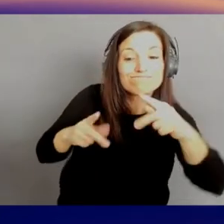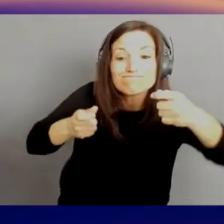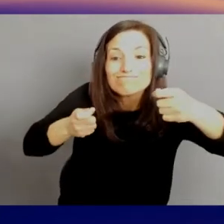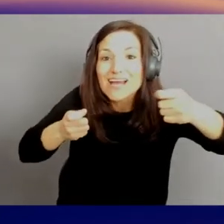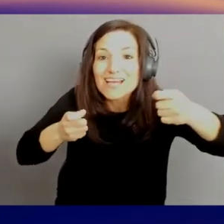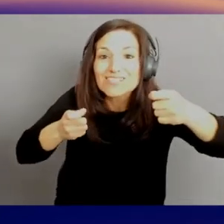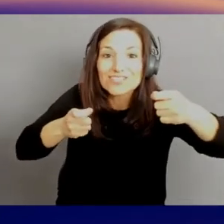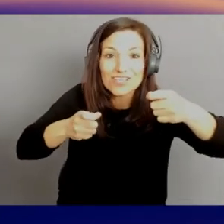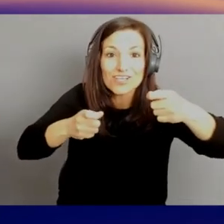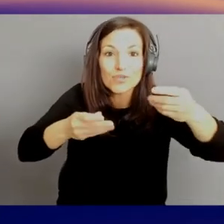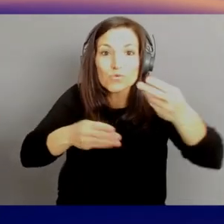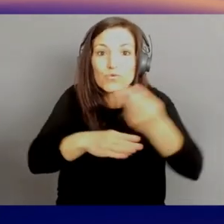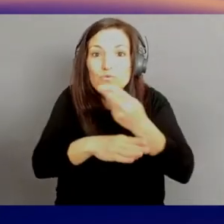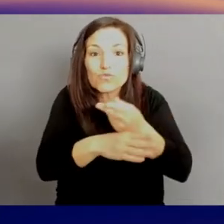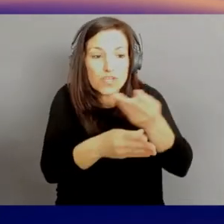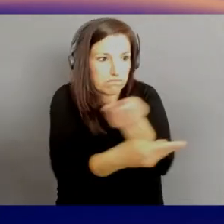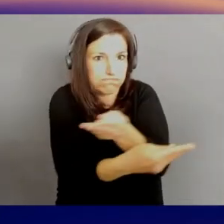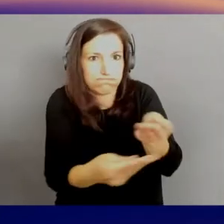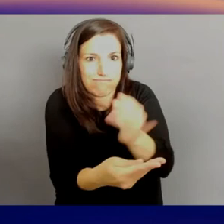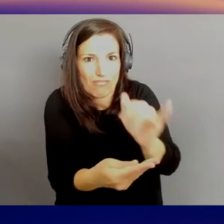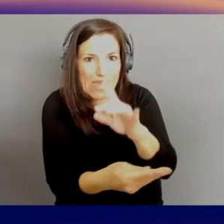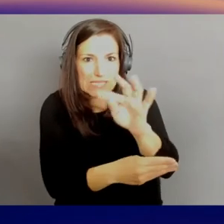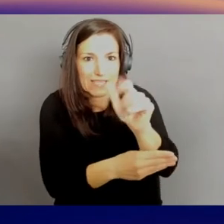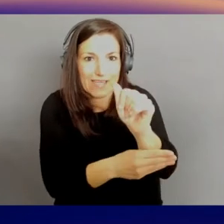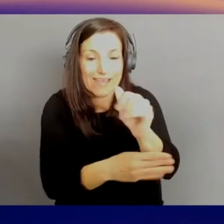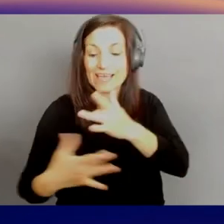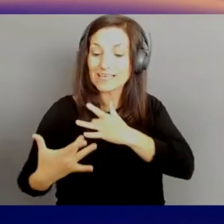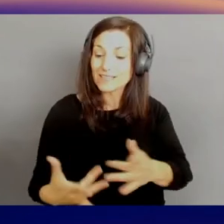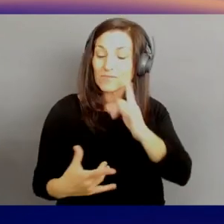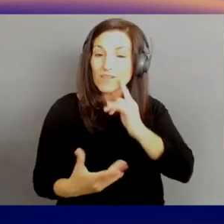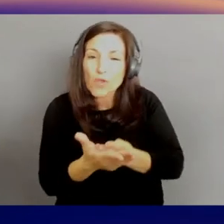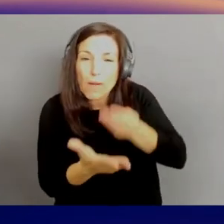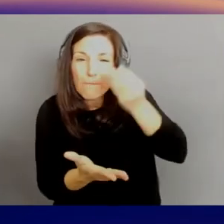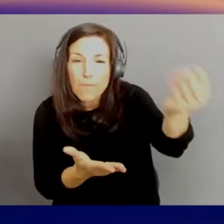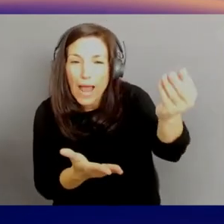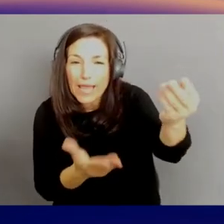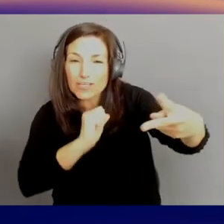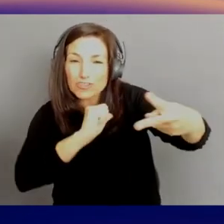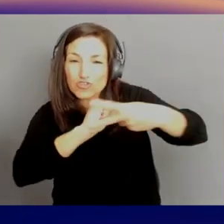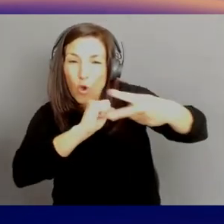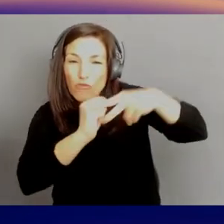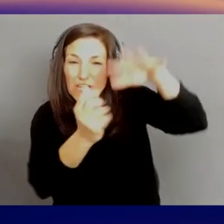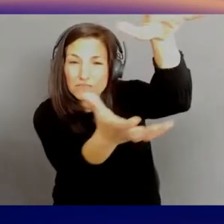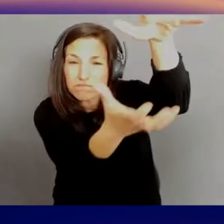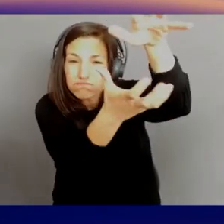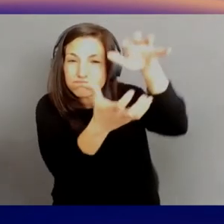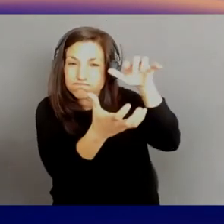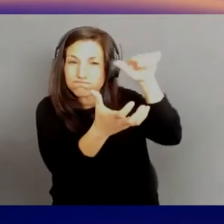Traditionally, if you're buying all of that storage, that's probably not possible. [Leo] Yeah.